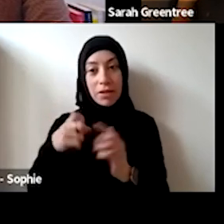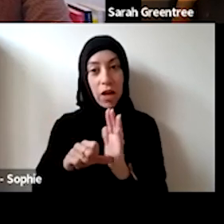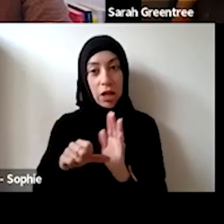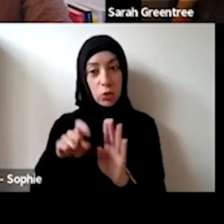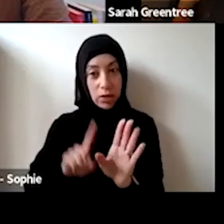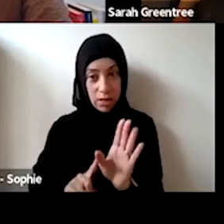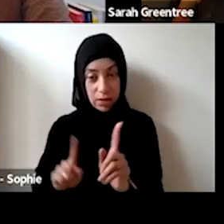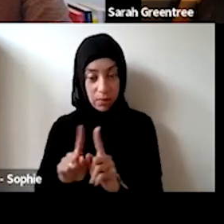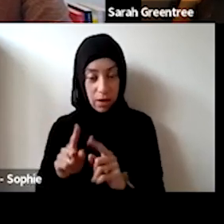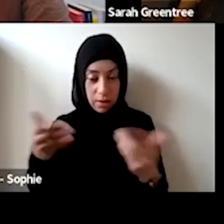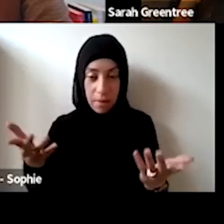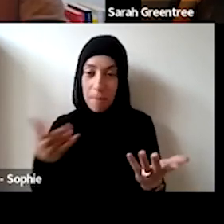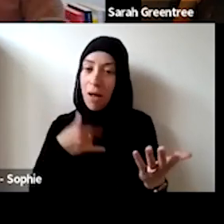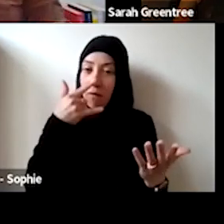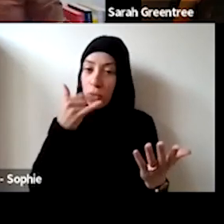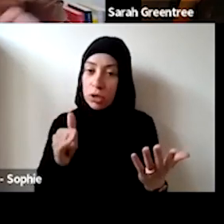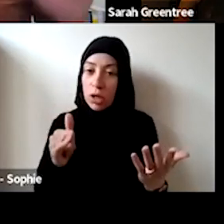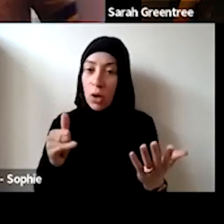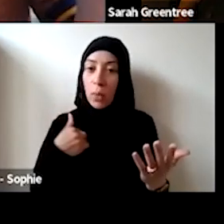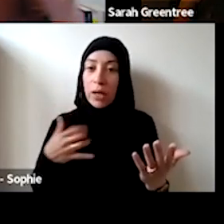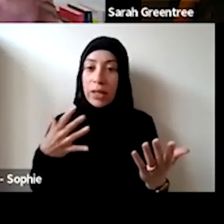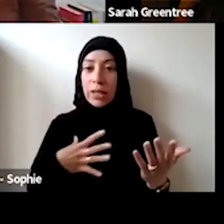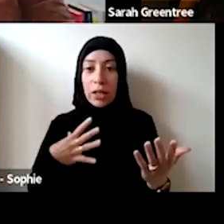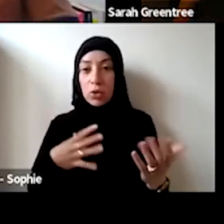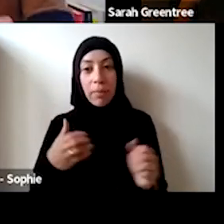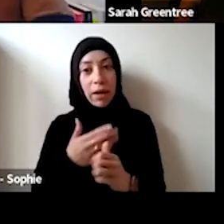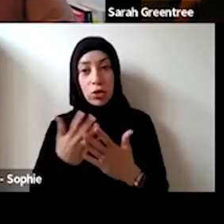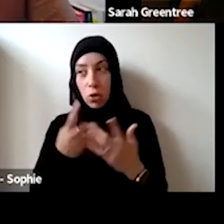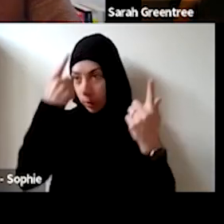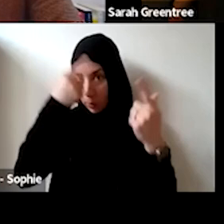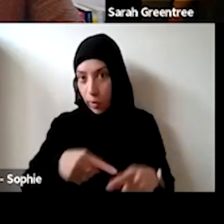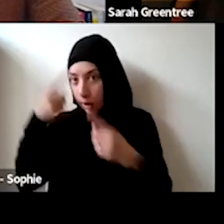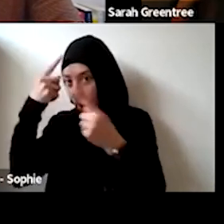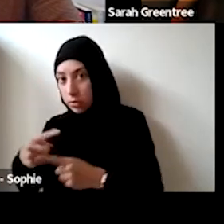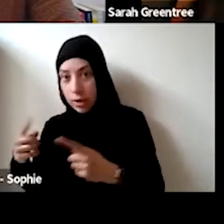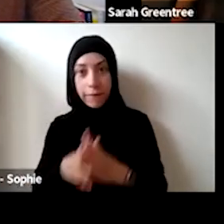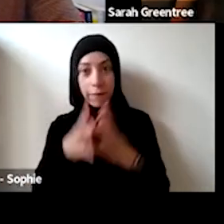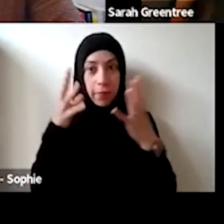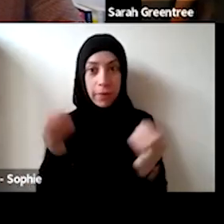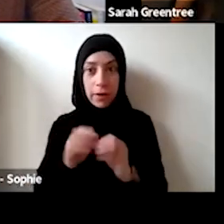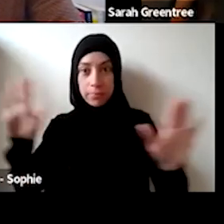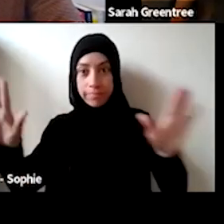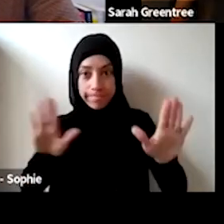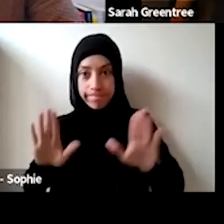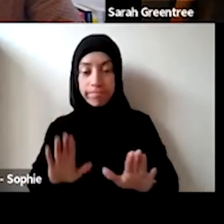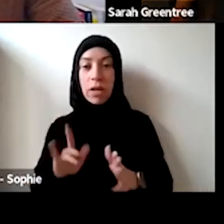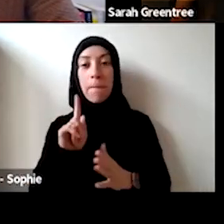Useful Unfortunately, that's just a tetris puzzle. knowing where they move forward next, and what the financial year is for. It is a Tetris puzzle piece of Paces of pulling altogether, but I do think that for what it's worth, and sometimes words